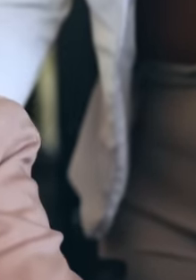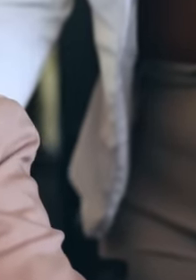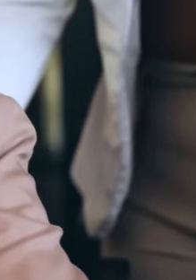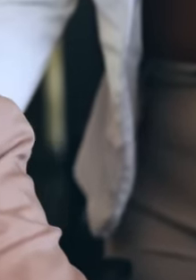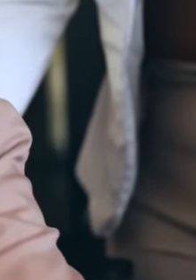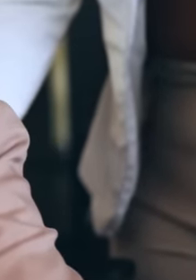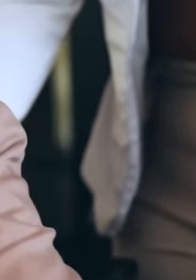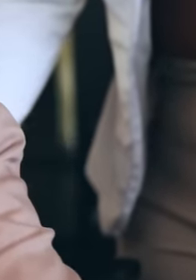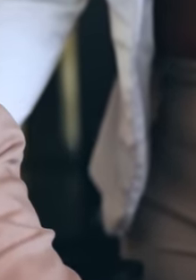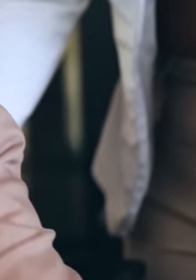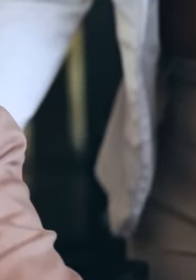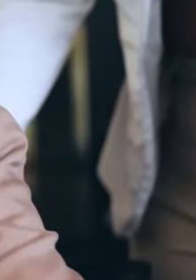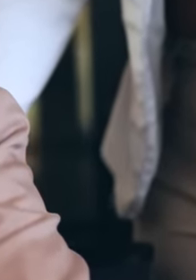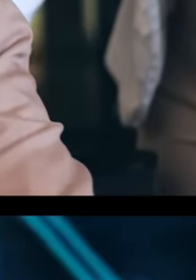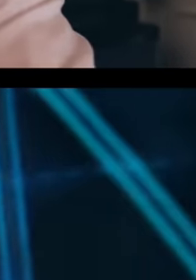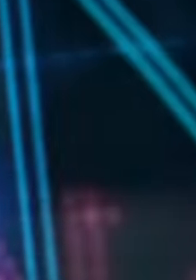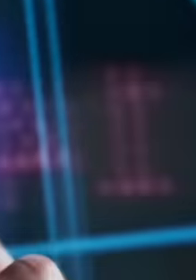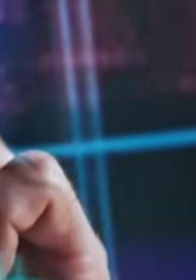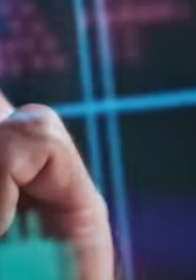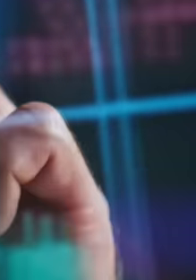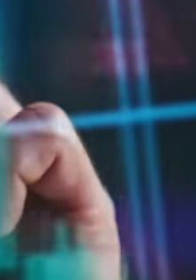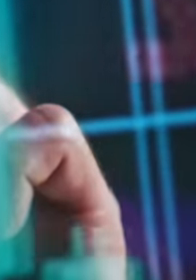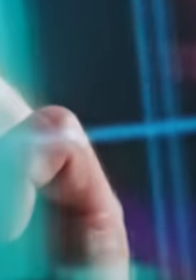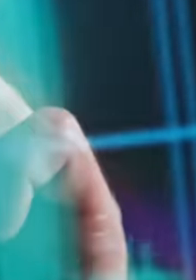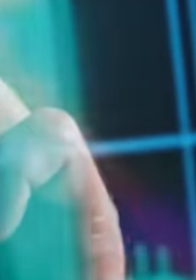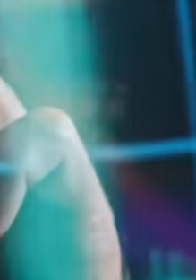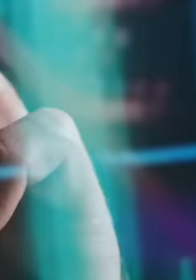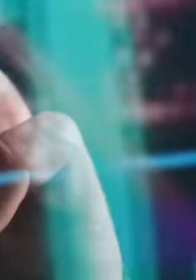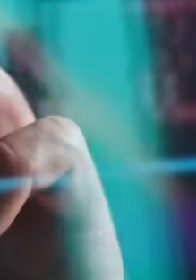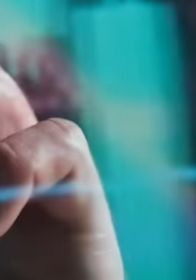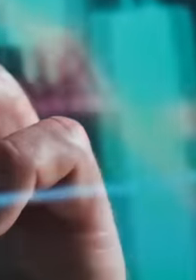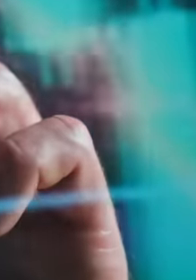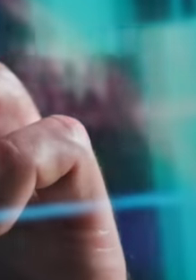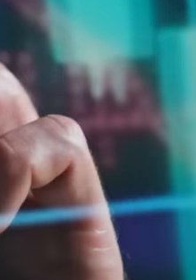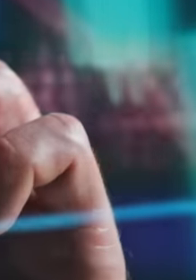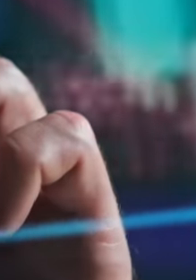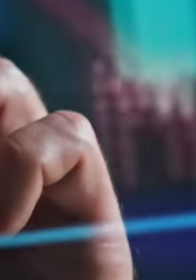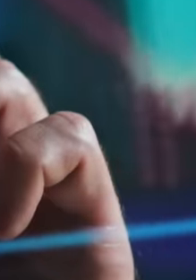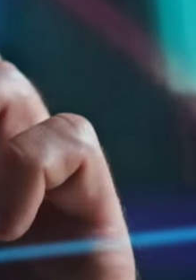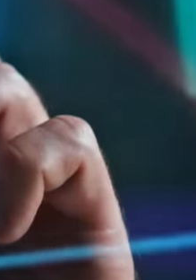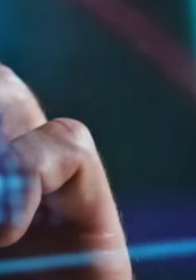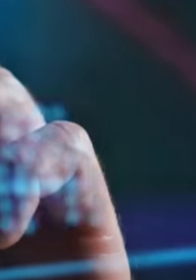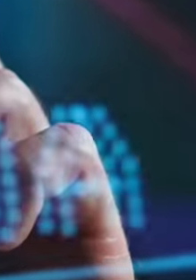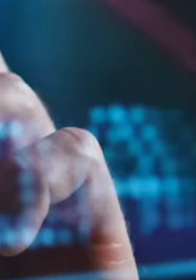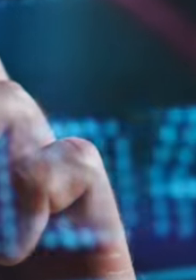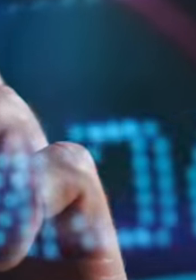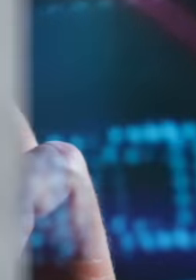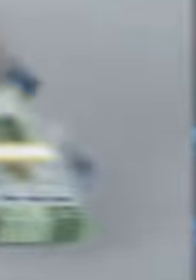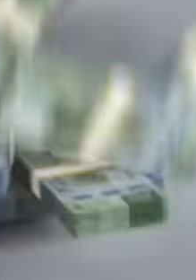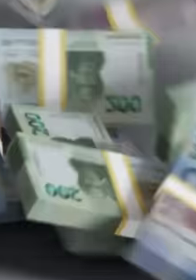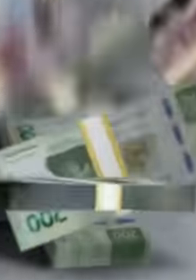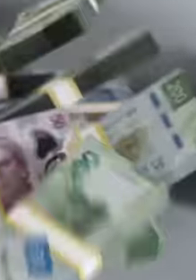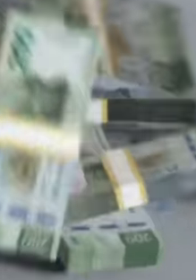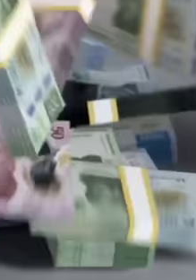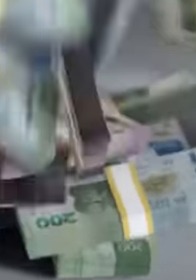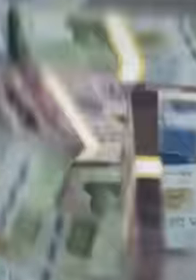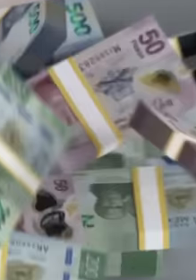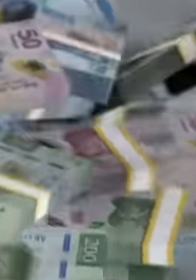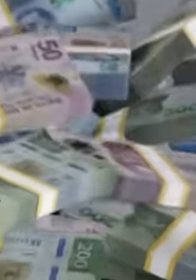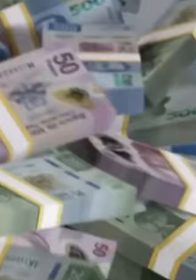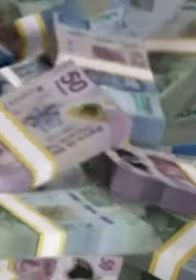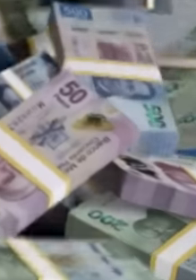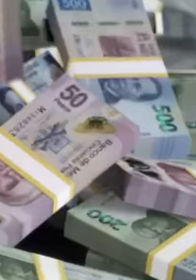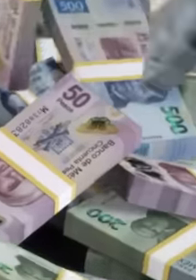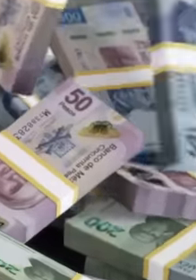this reform is not carried out and, above all, the elimination of the economic privileges that they currently enjoy